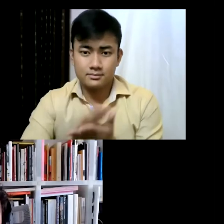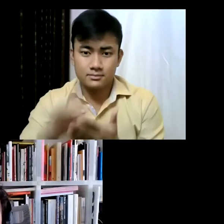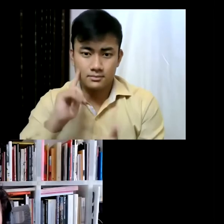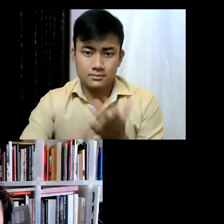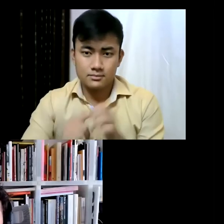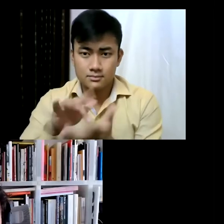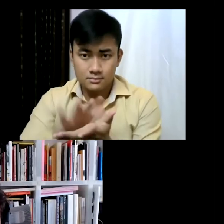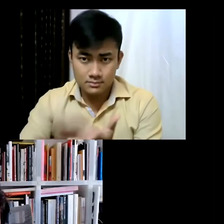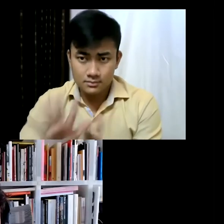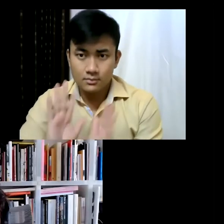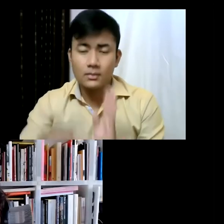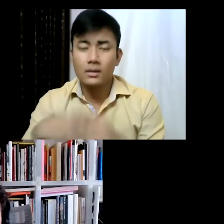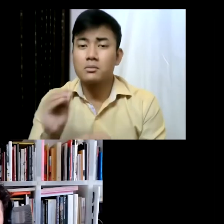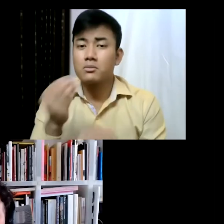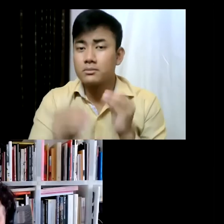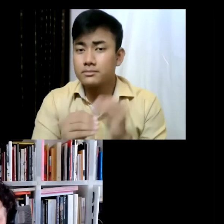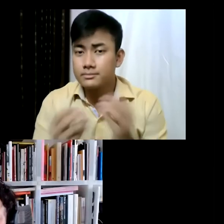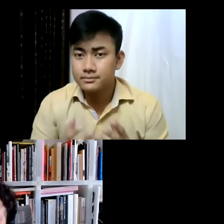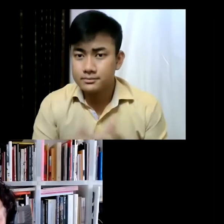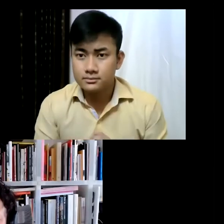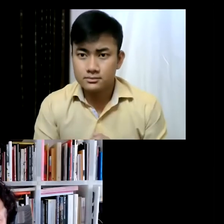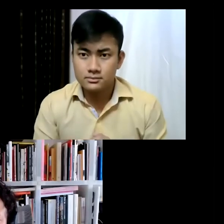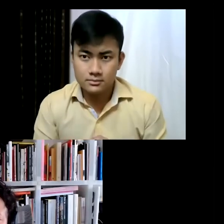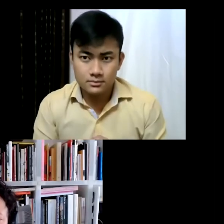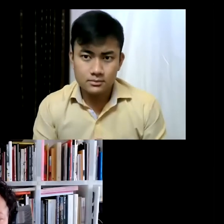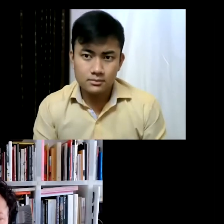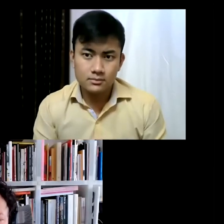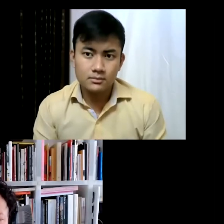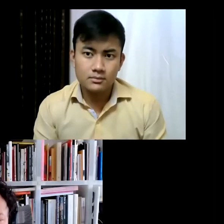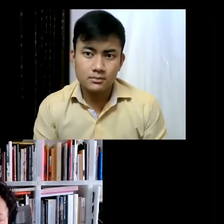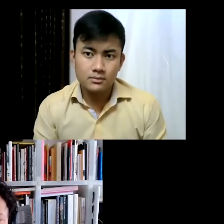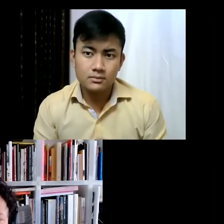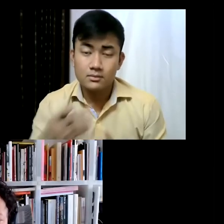so there was a creativity and a very important scene there that